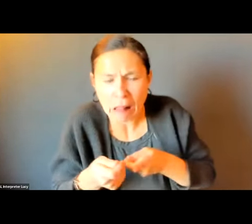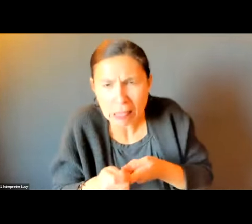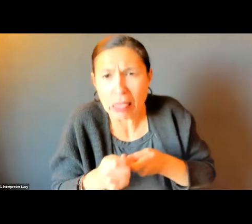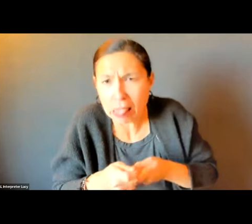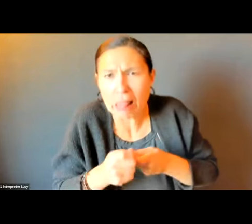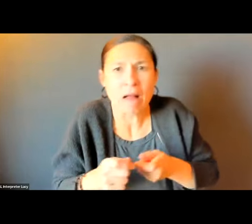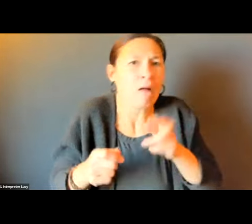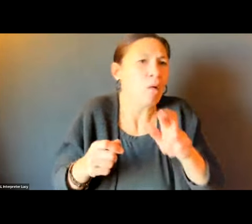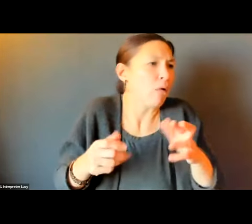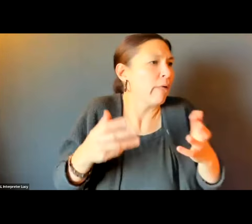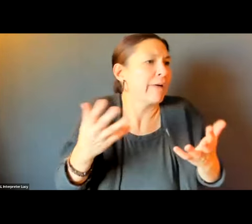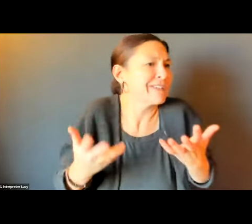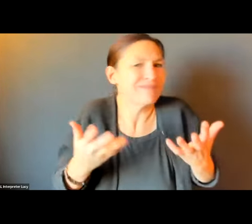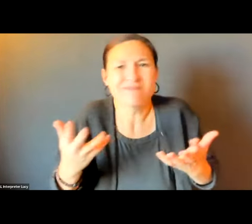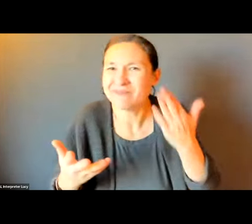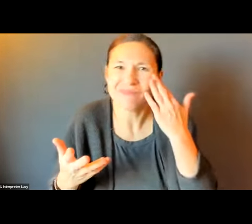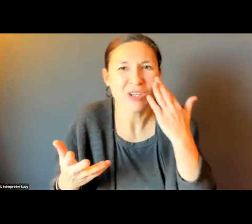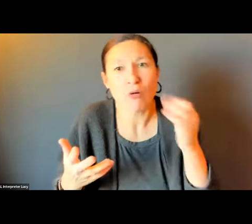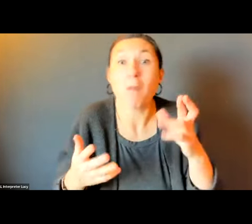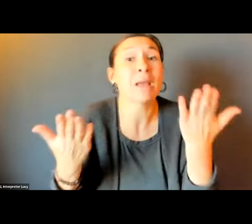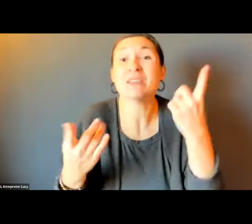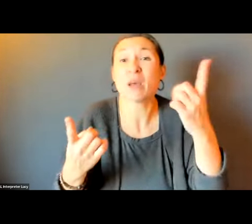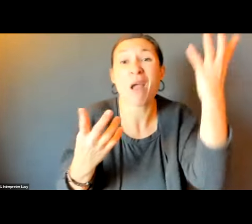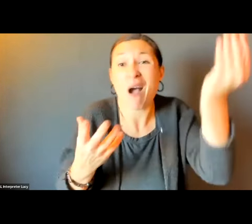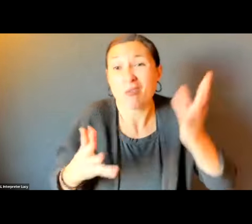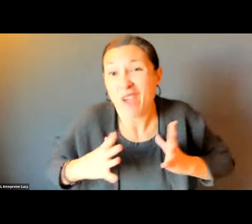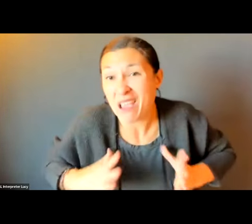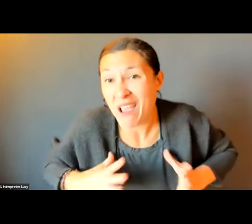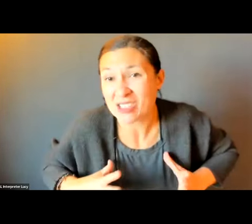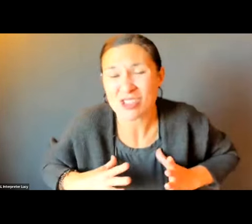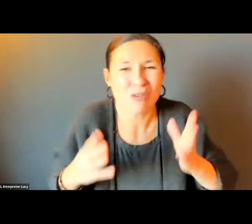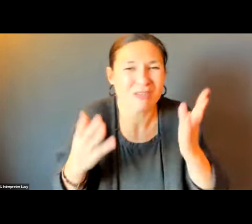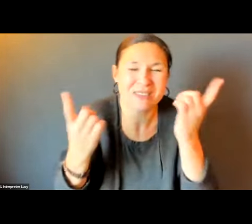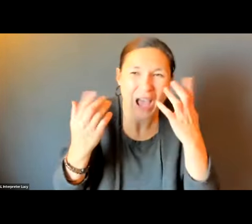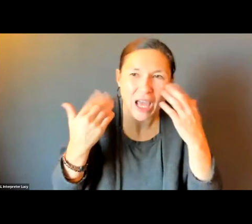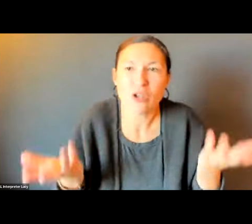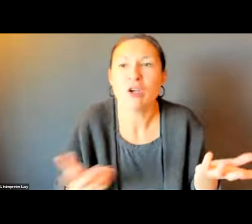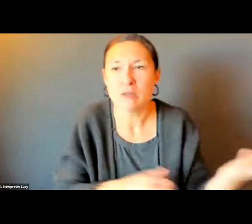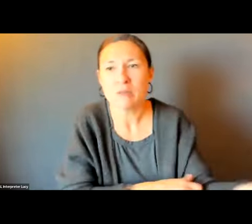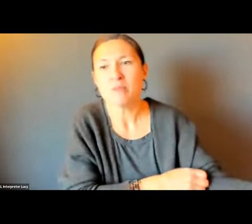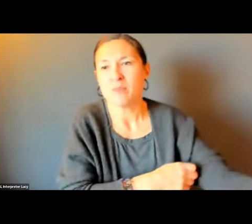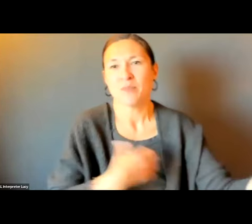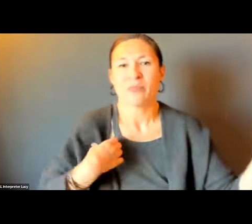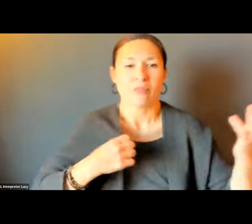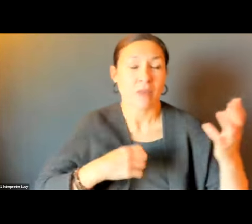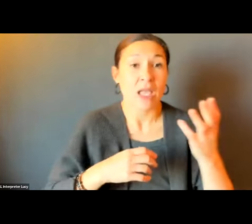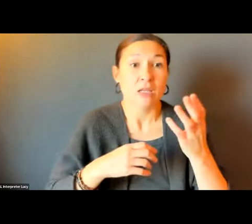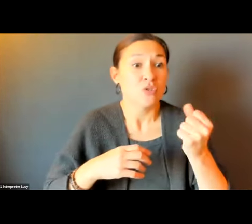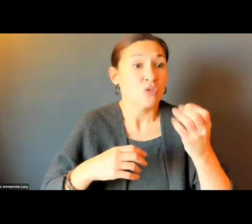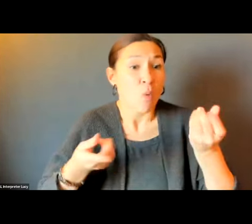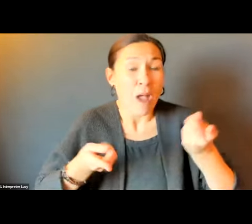CONTRACTOR SHOVELLER DIDN'T SHOW UP FOR WHATEVER REASON WITHIN THE AMOUNT OF TIME. WE ONLY HAVE A COUPLE OF DAYS TO GET THIS DONE AFTER THE SNOW